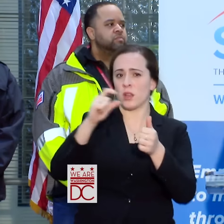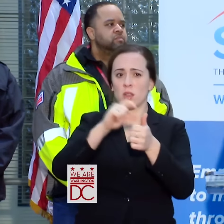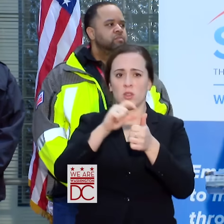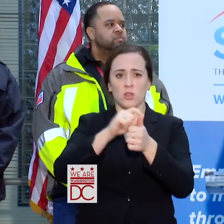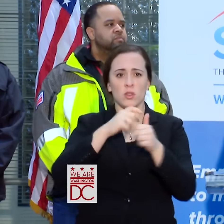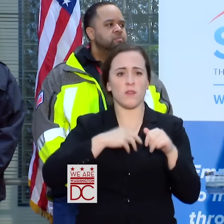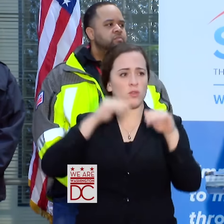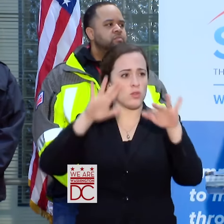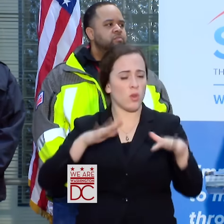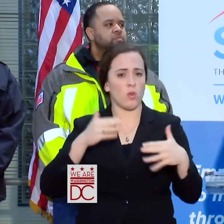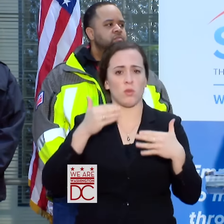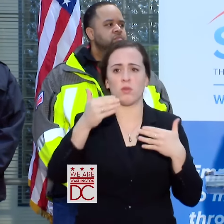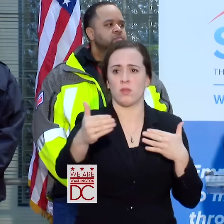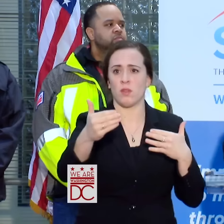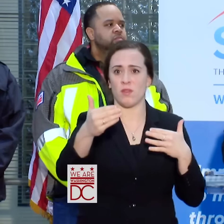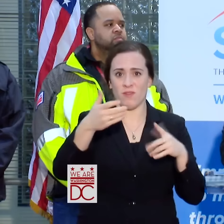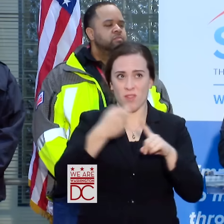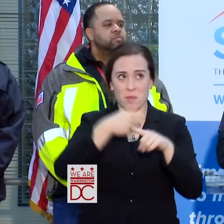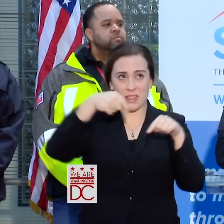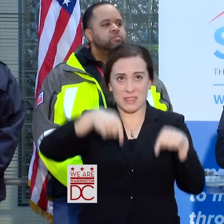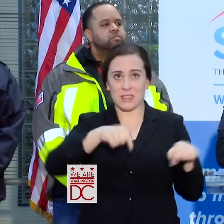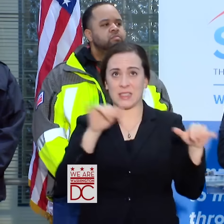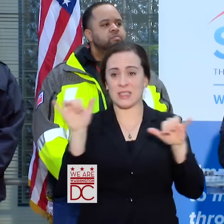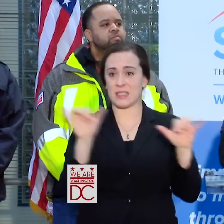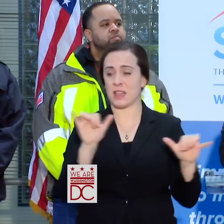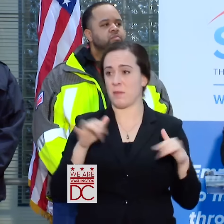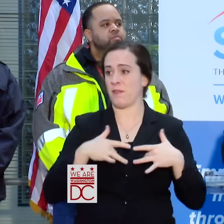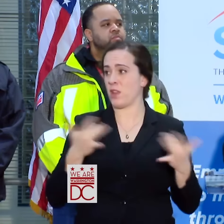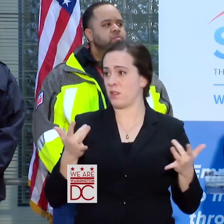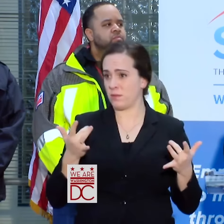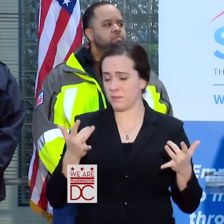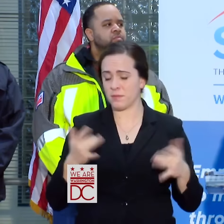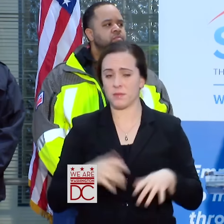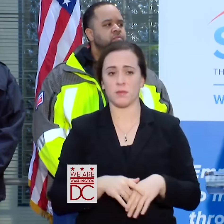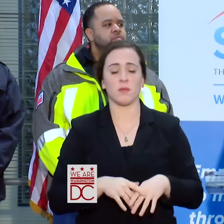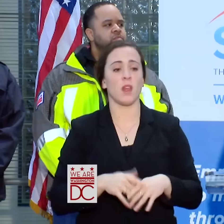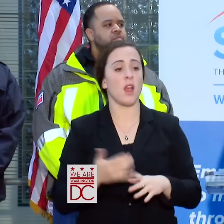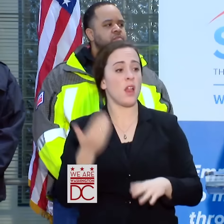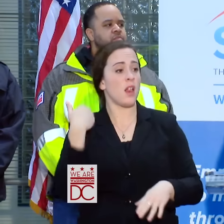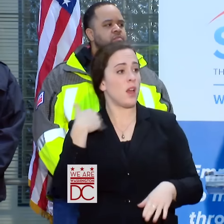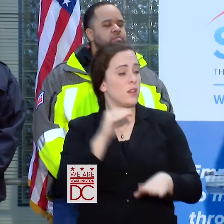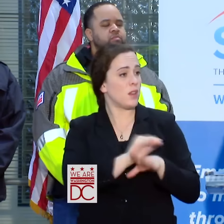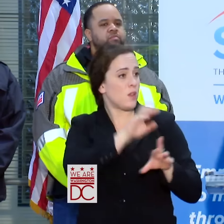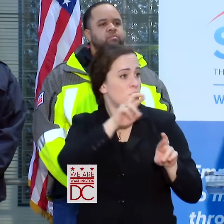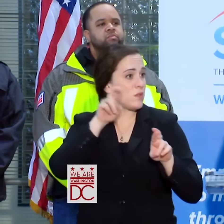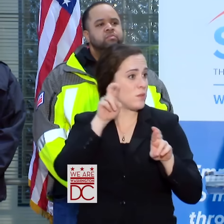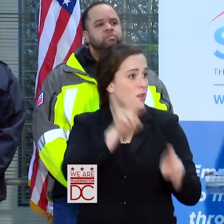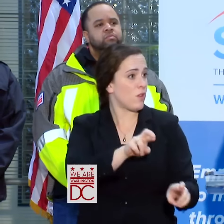EVENT. WE RESPONDED LAST NIGHT WITH OUR FIRST RESPONDERS AND OUR PLOWS